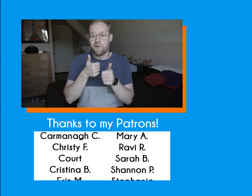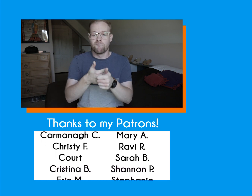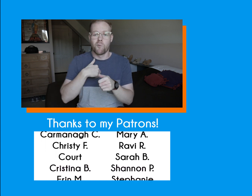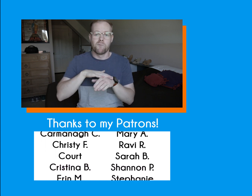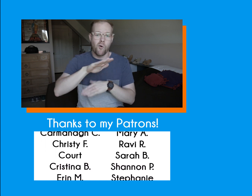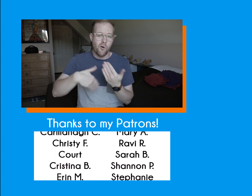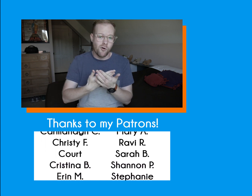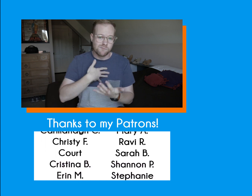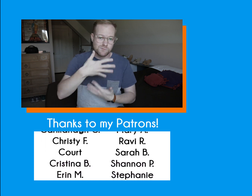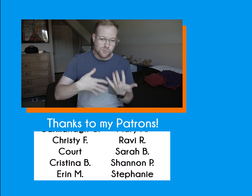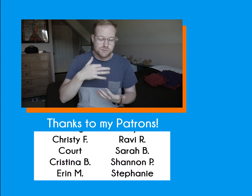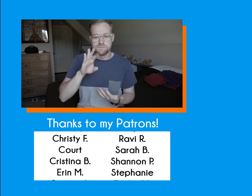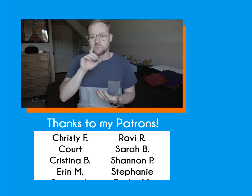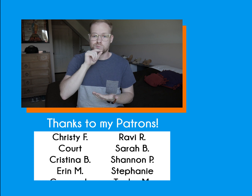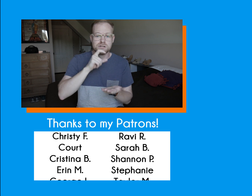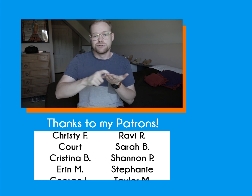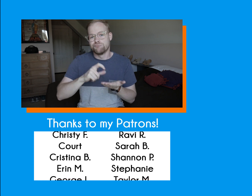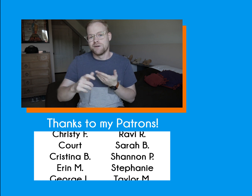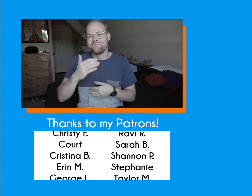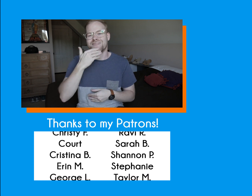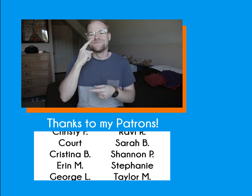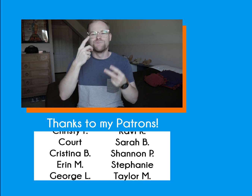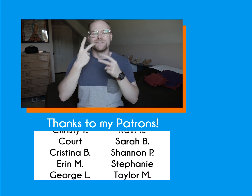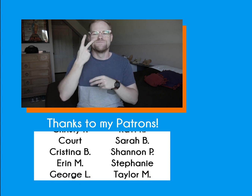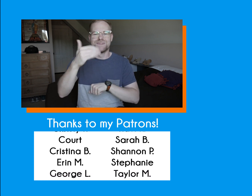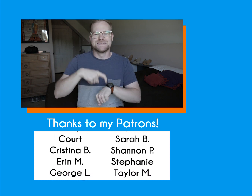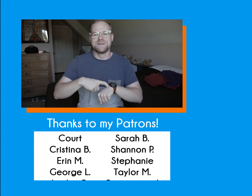Follow me on all my socials - Facebook, Twitter, Instagram. Thanks for watching, see you next time.